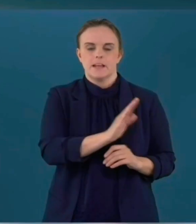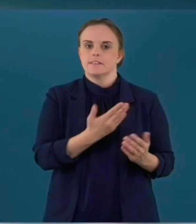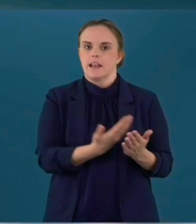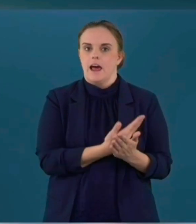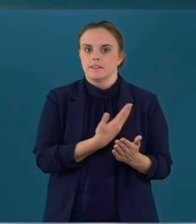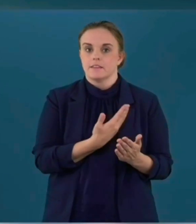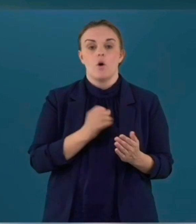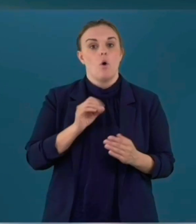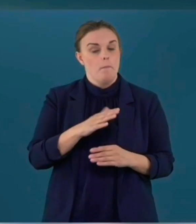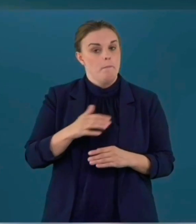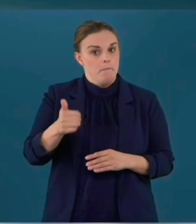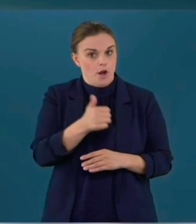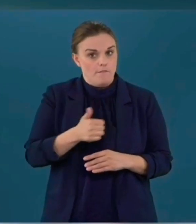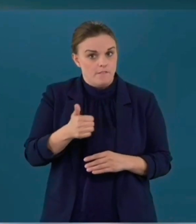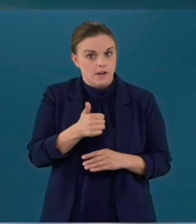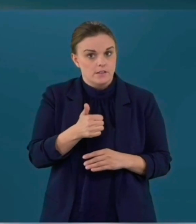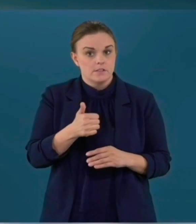fine